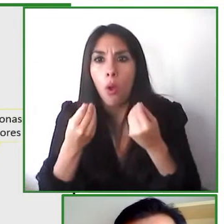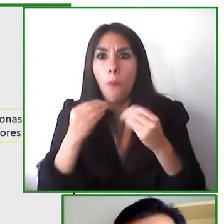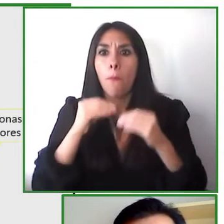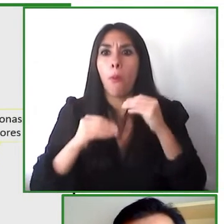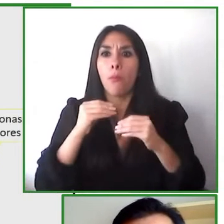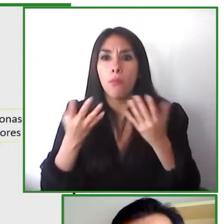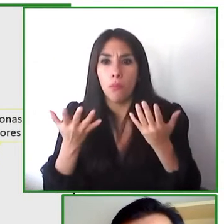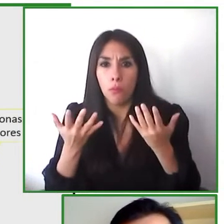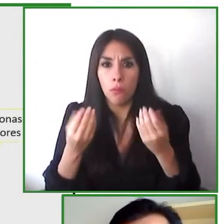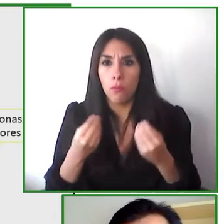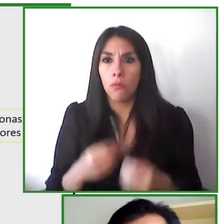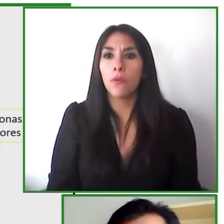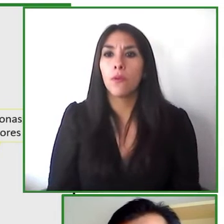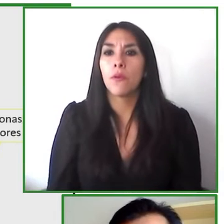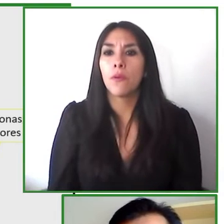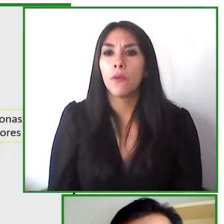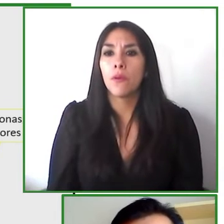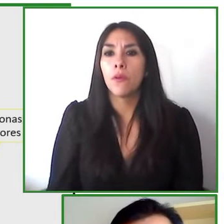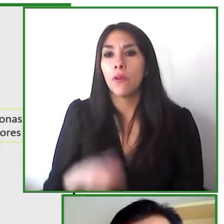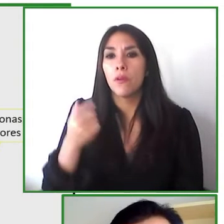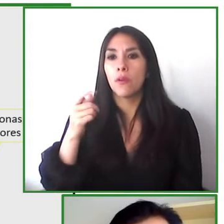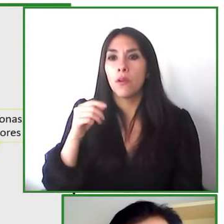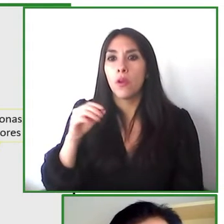people with disabilities ultimately end up staying in their home and they're